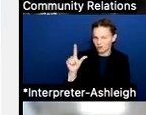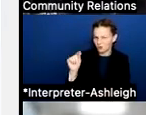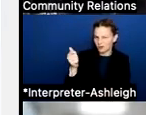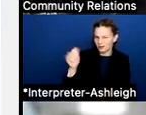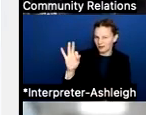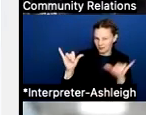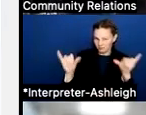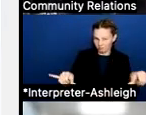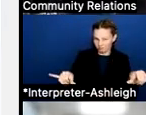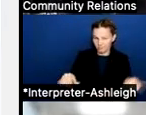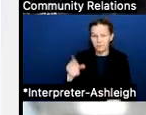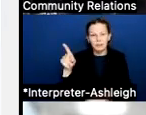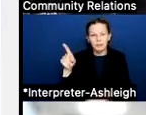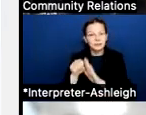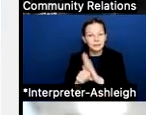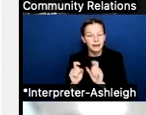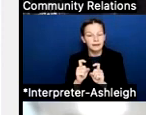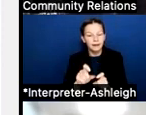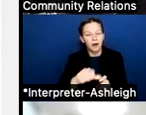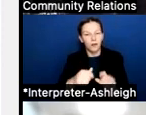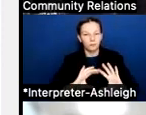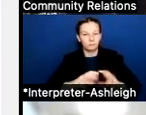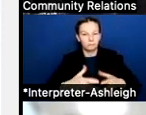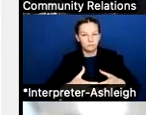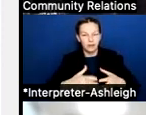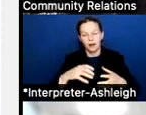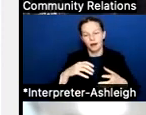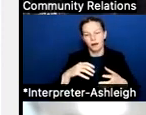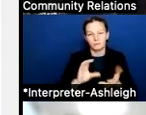The state also give us categorical allotments. These allotments consist of funding